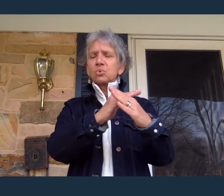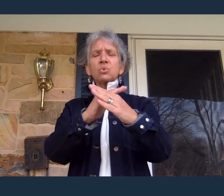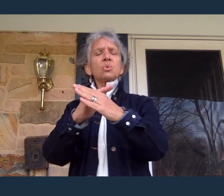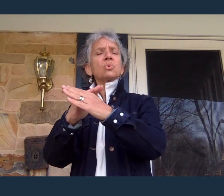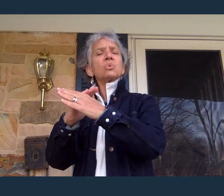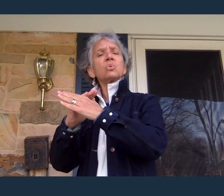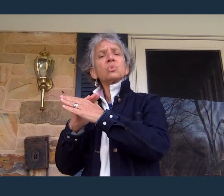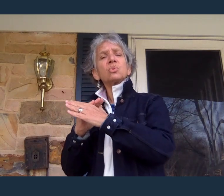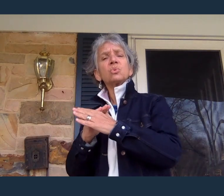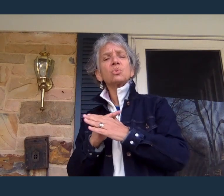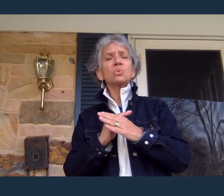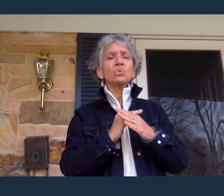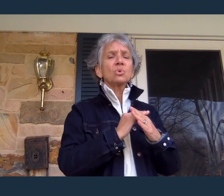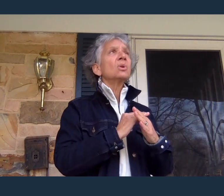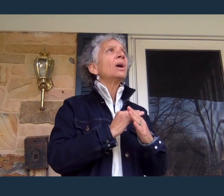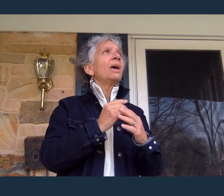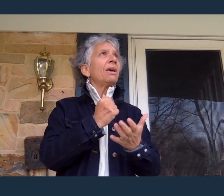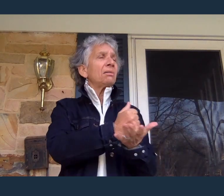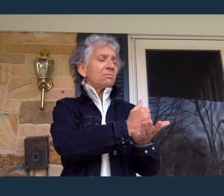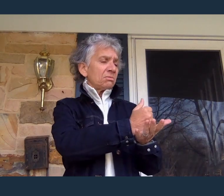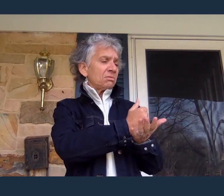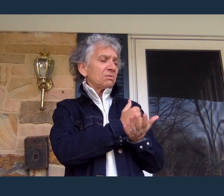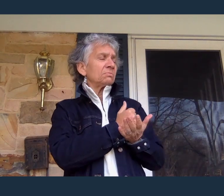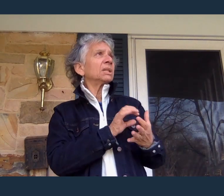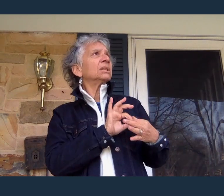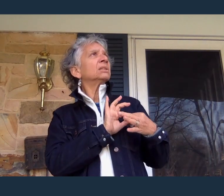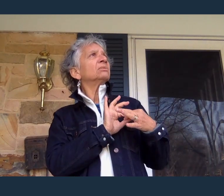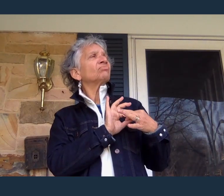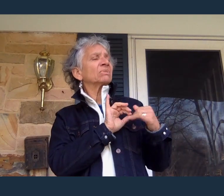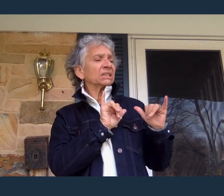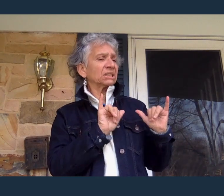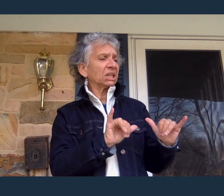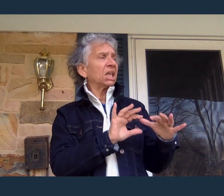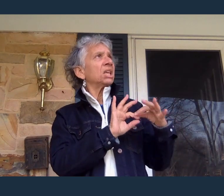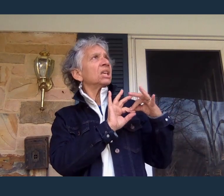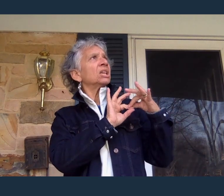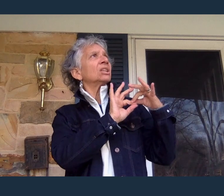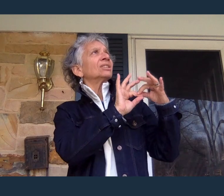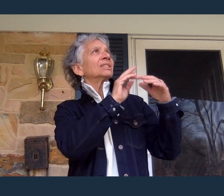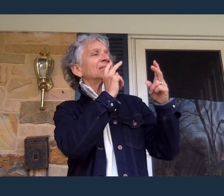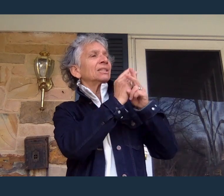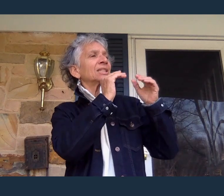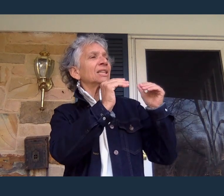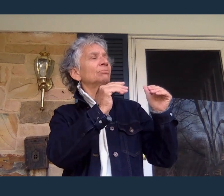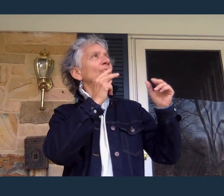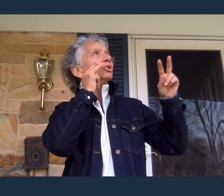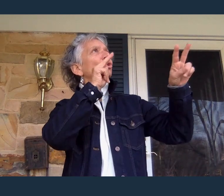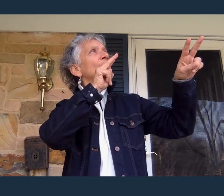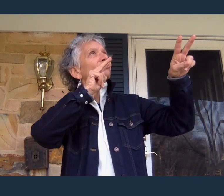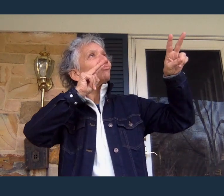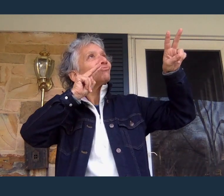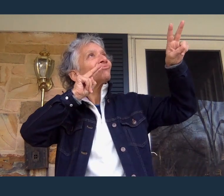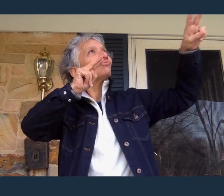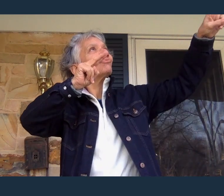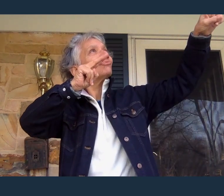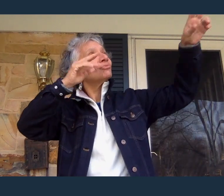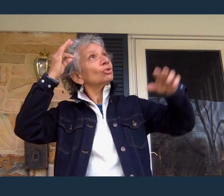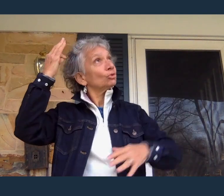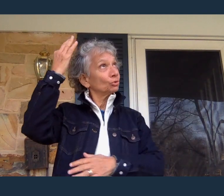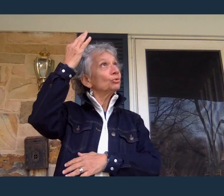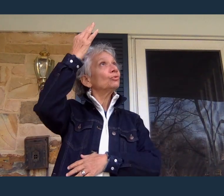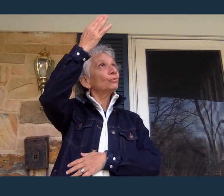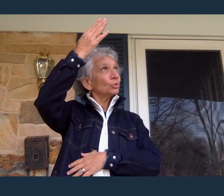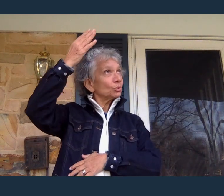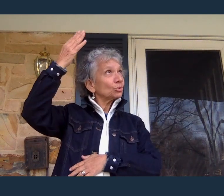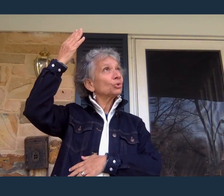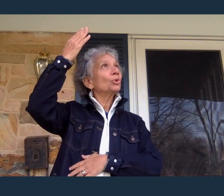Come raise me heavenward, O power of my power Oh Oh